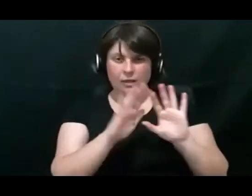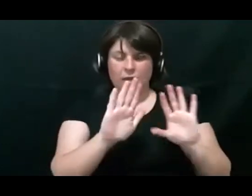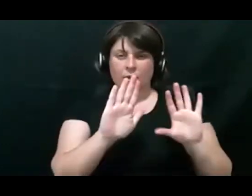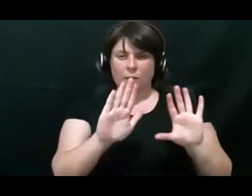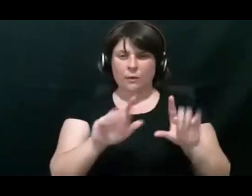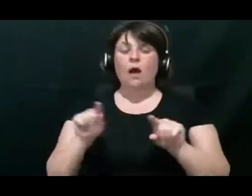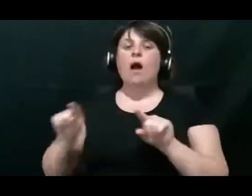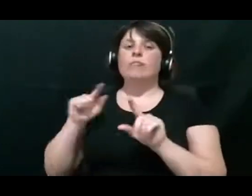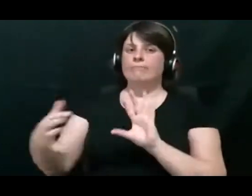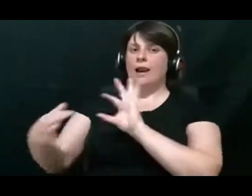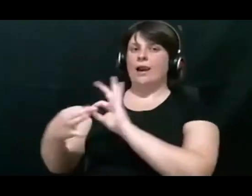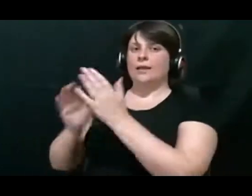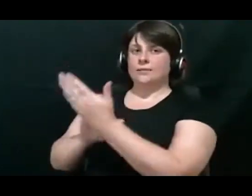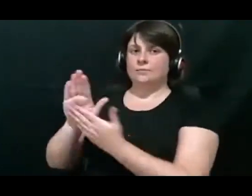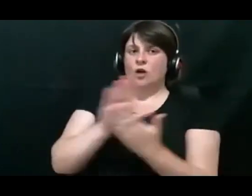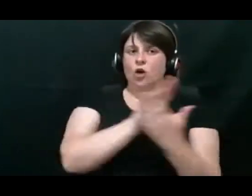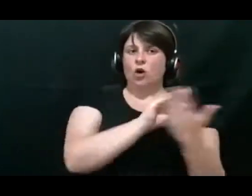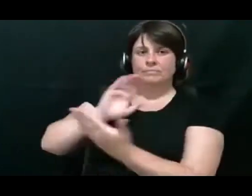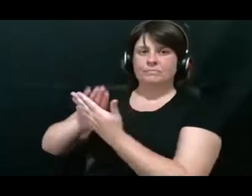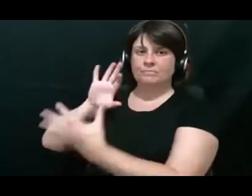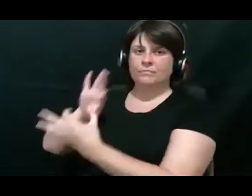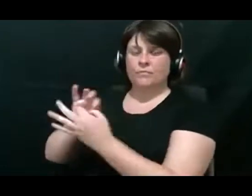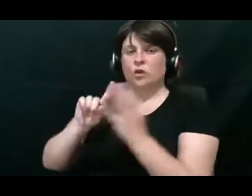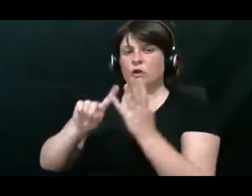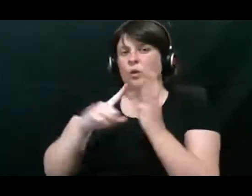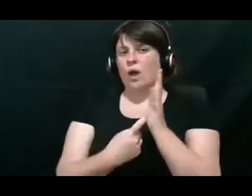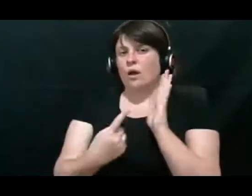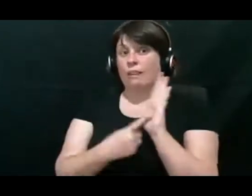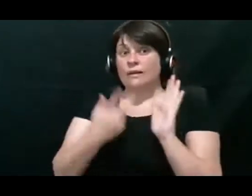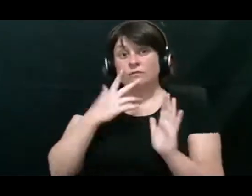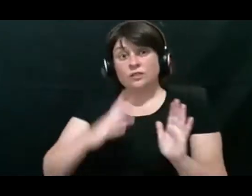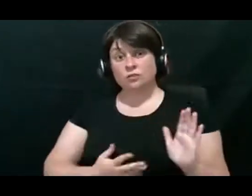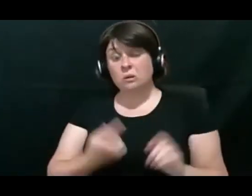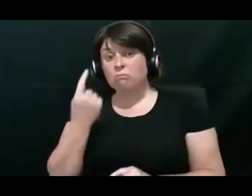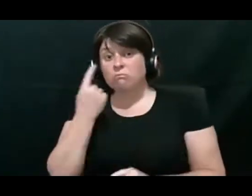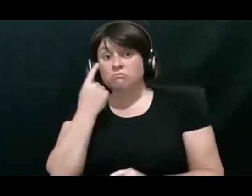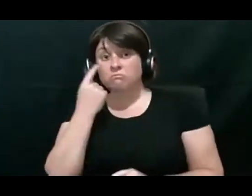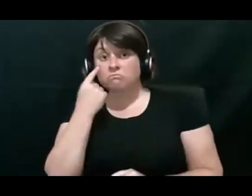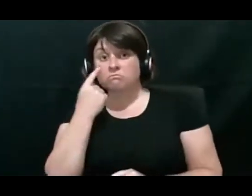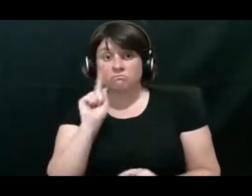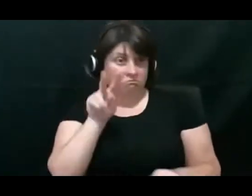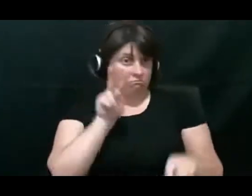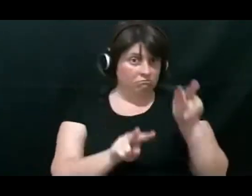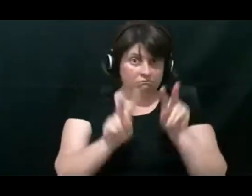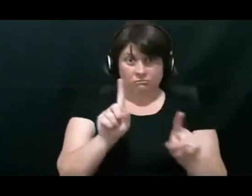I have copied that URL there now if you're interested in having a look.